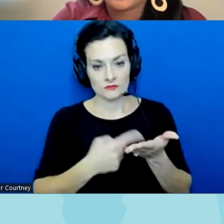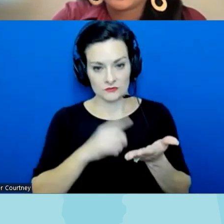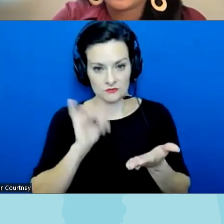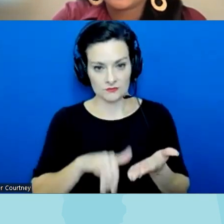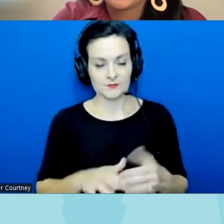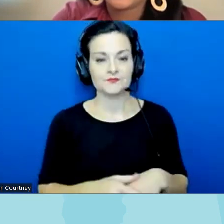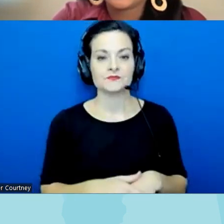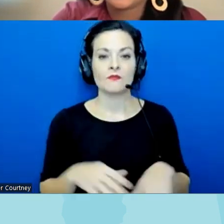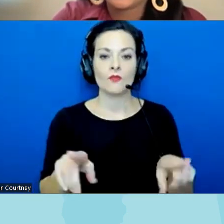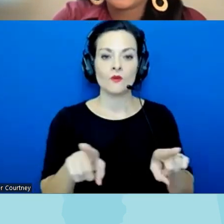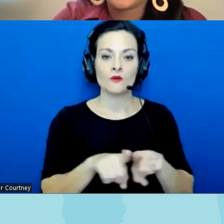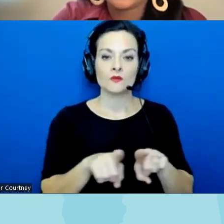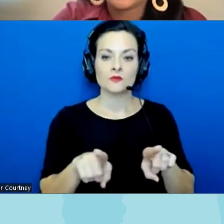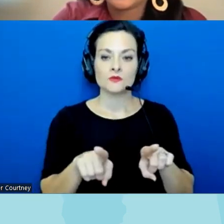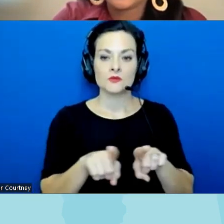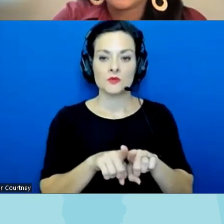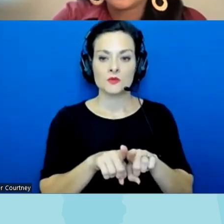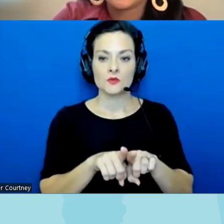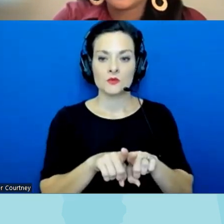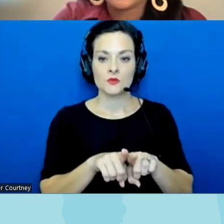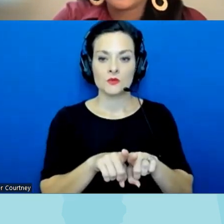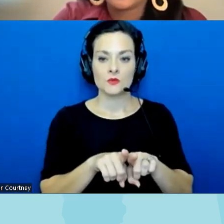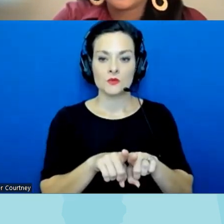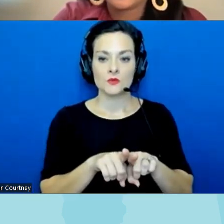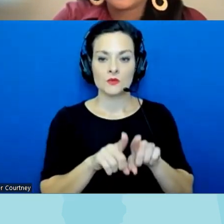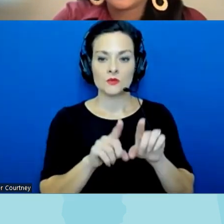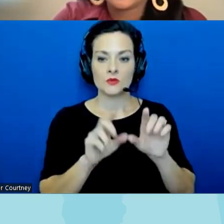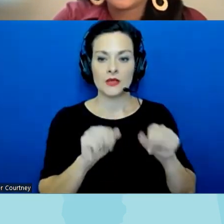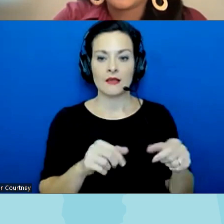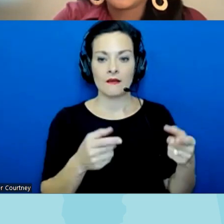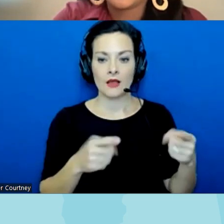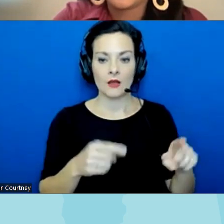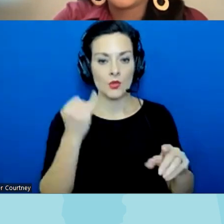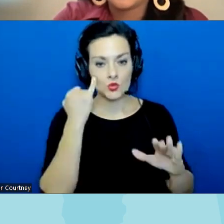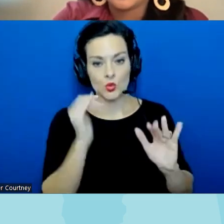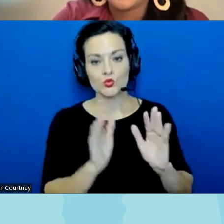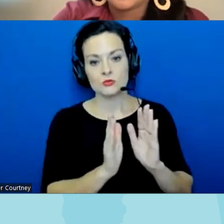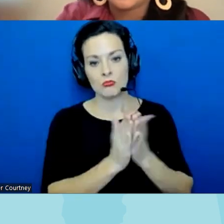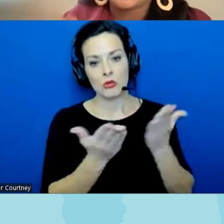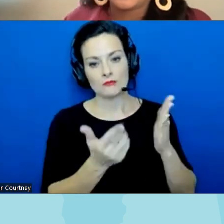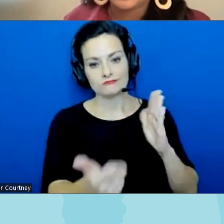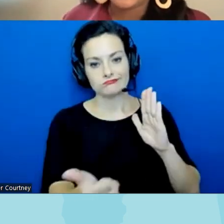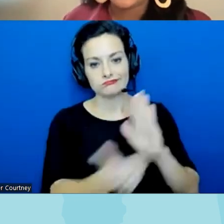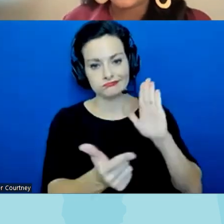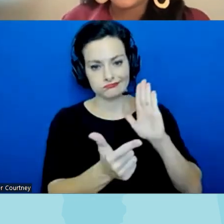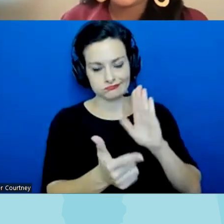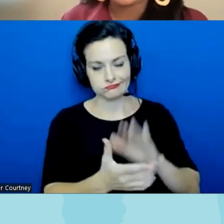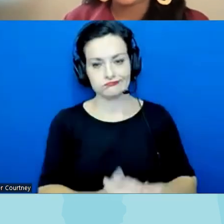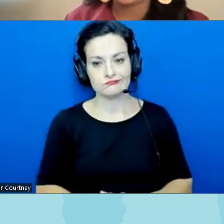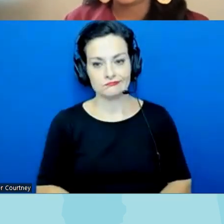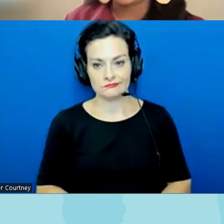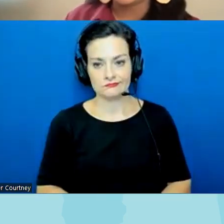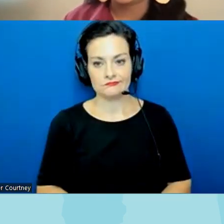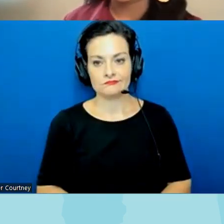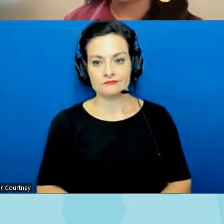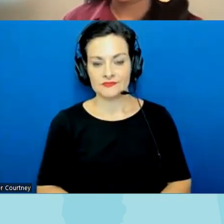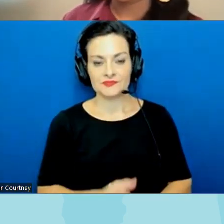also um that can happen from books being banned as well like we T like others have said it eliminates